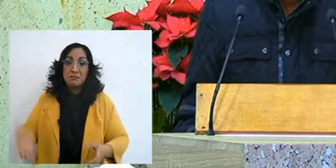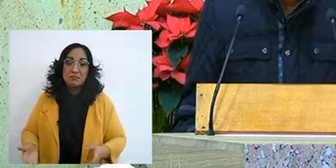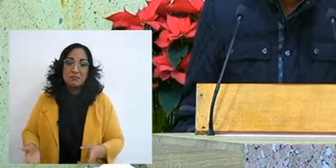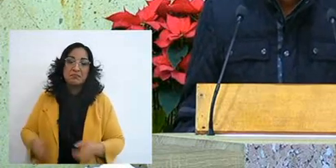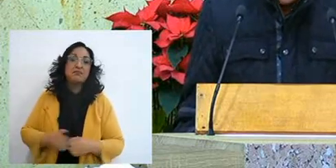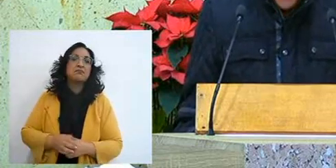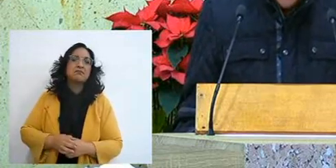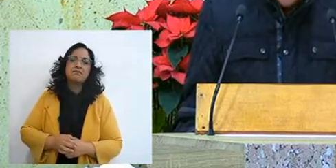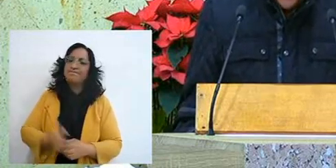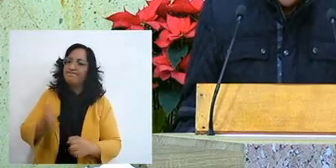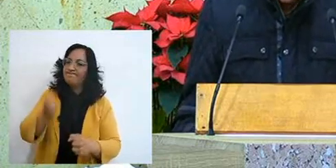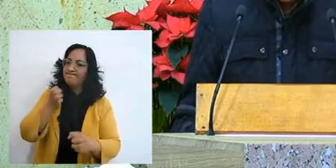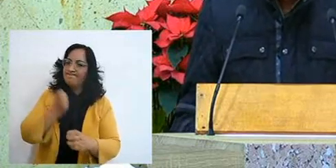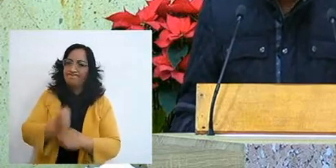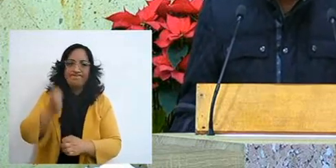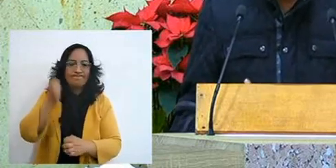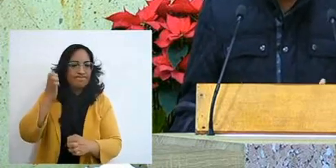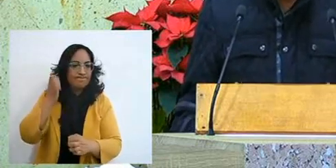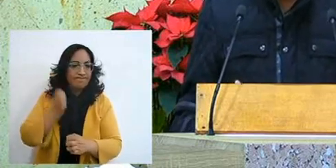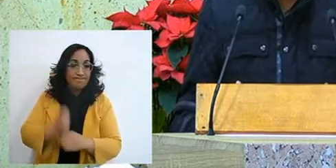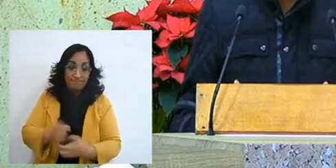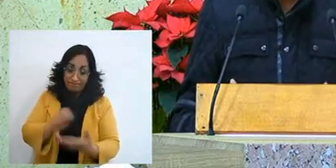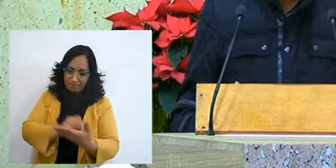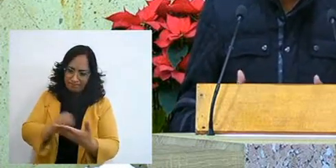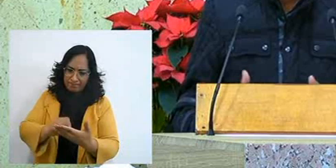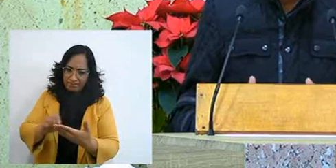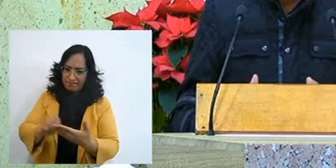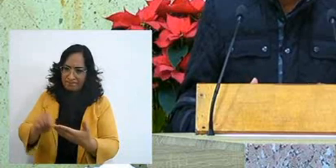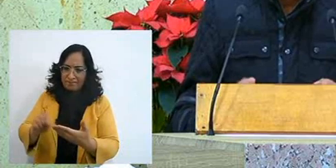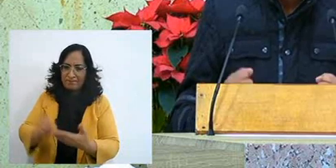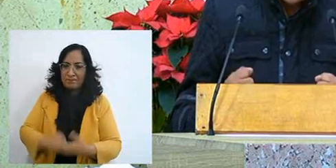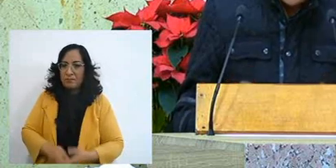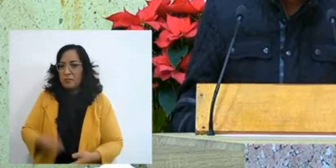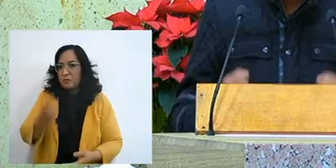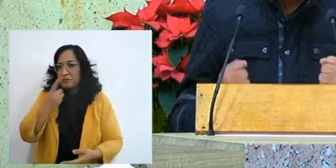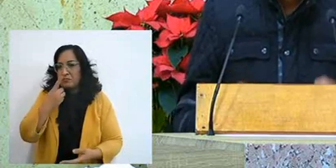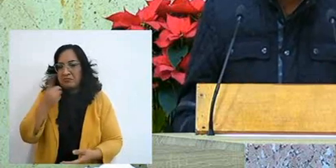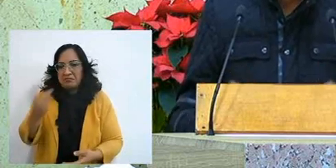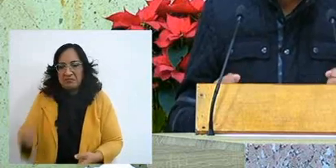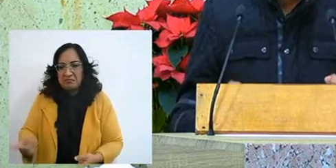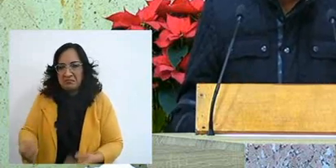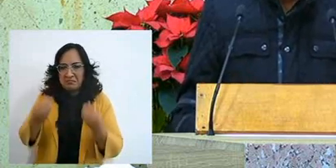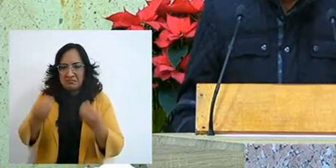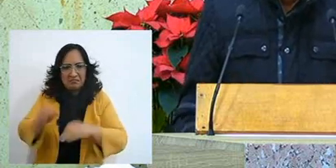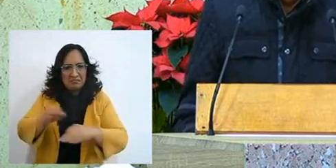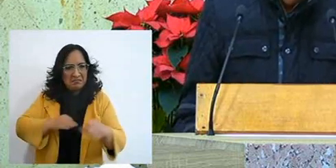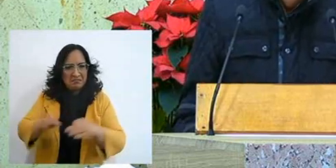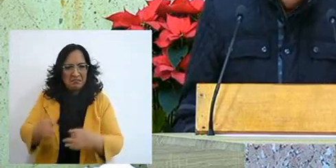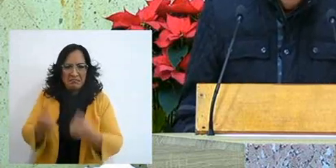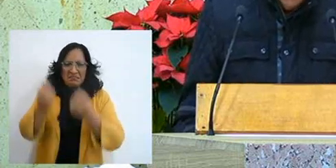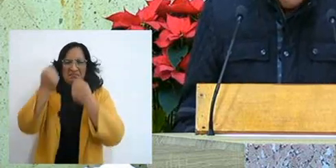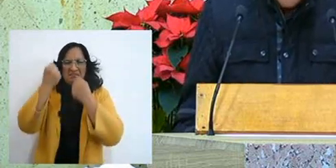oh really, reading Exodus, you see there what heavy, forced work,